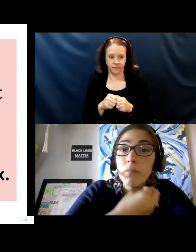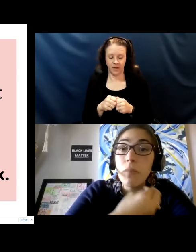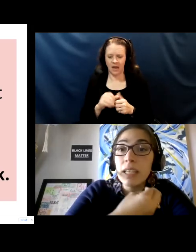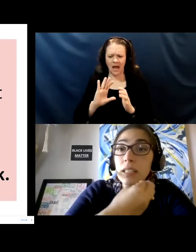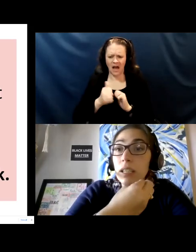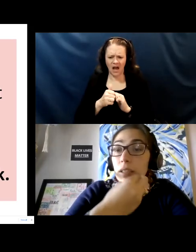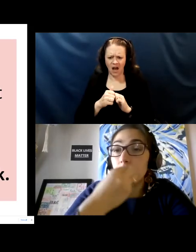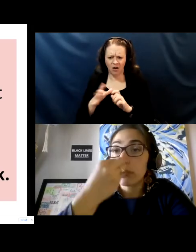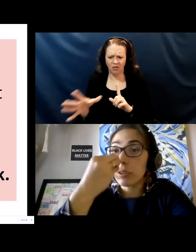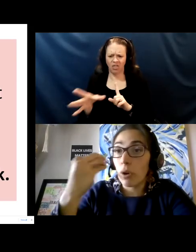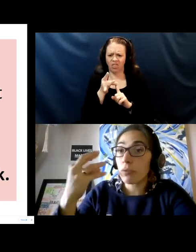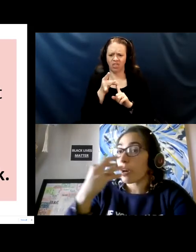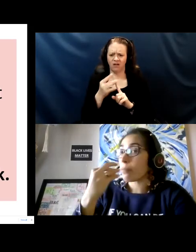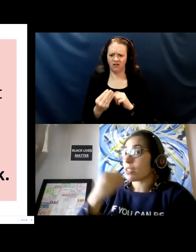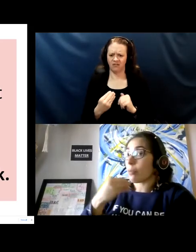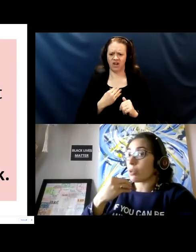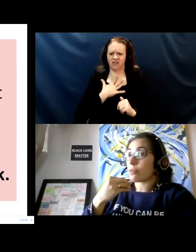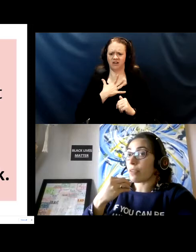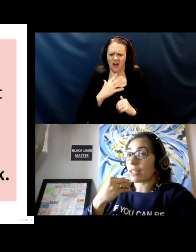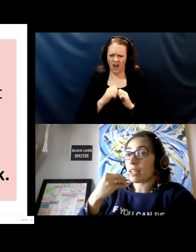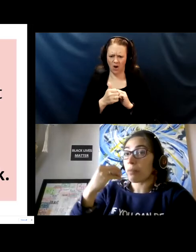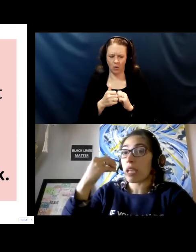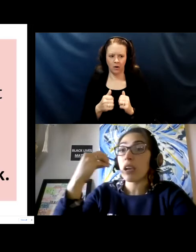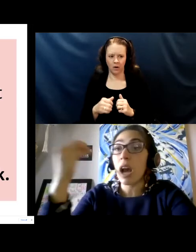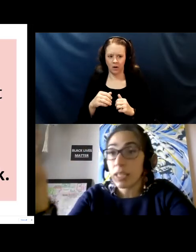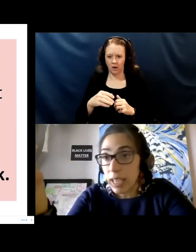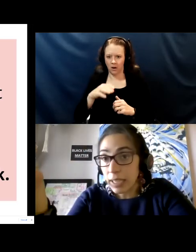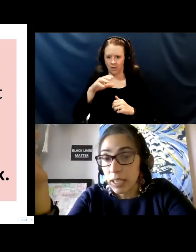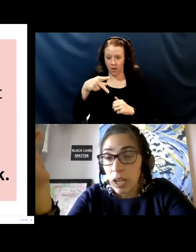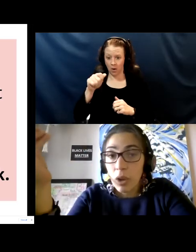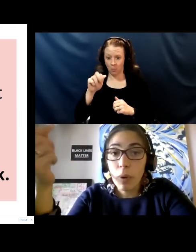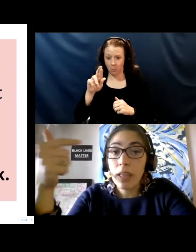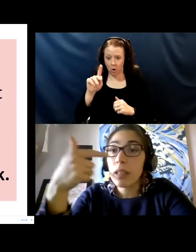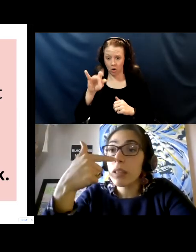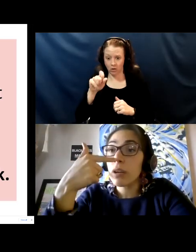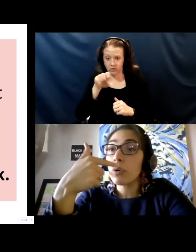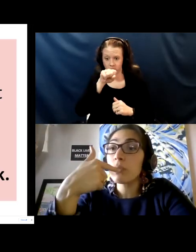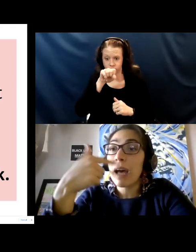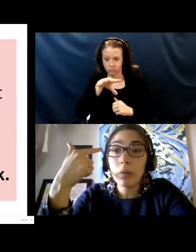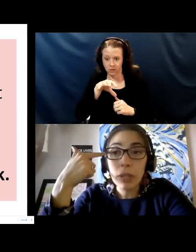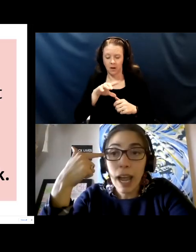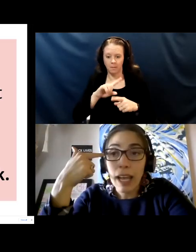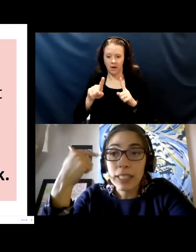must go from someone who's infected and make contact with the nose, mouth, or eyes